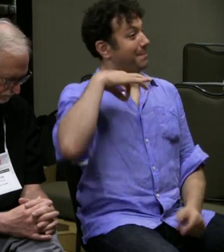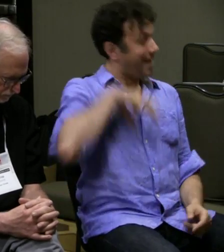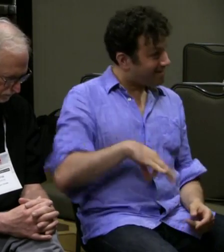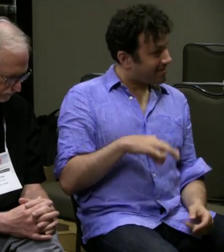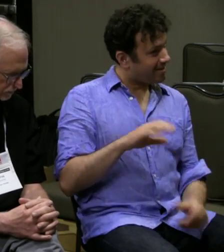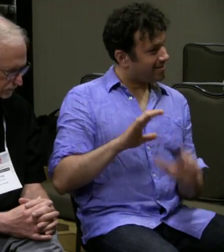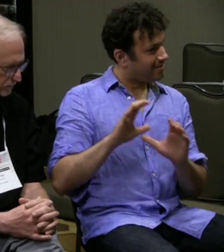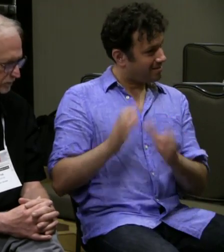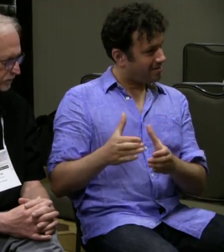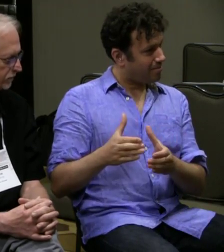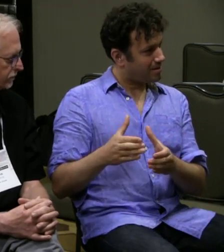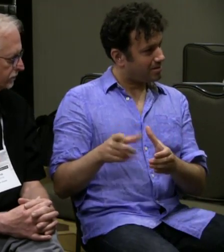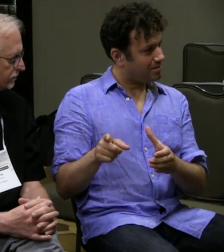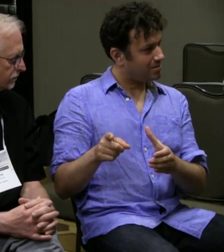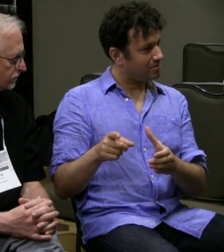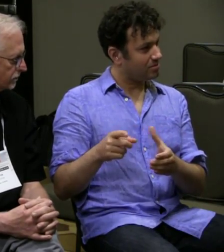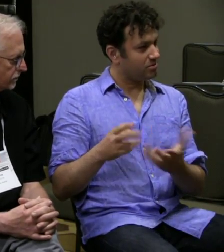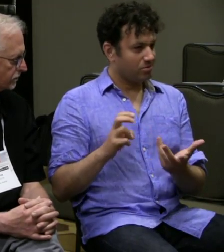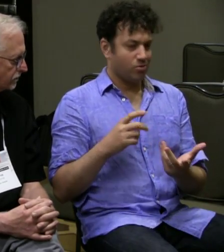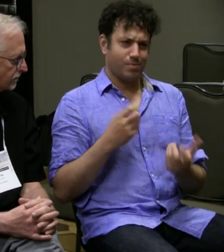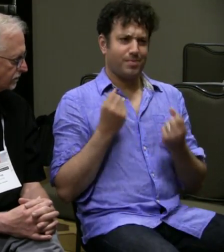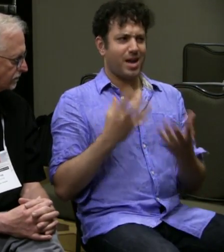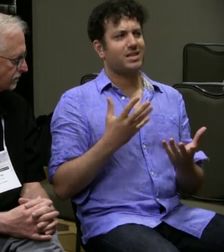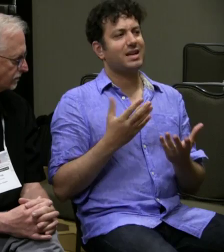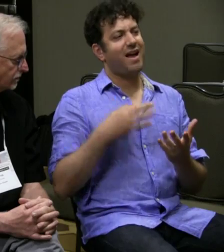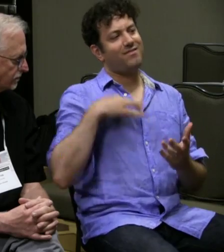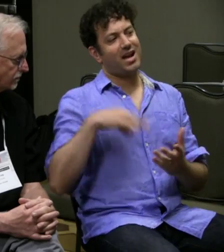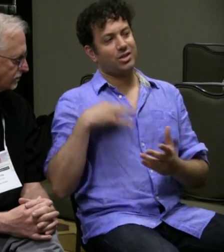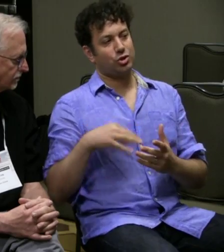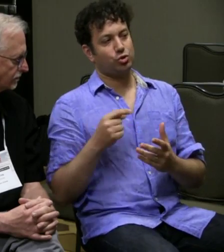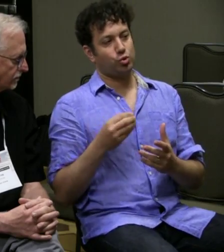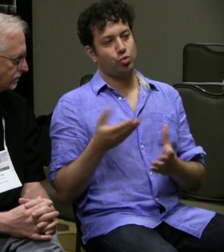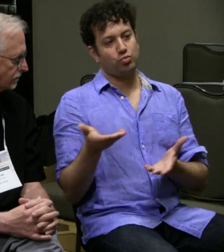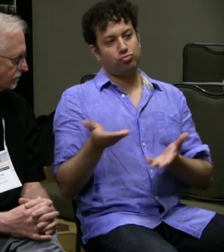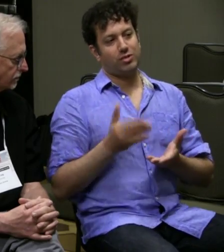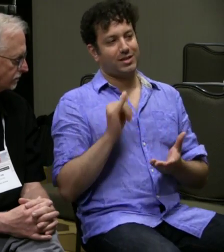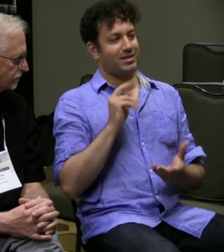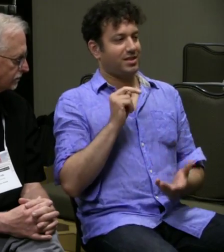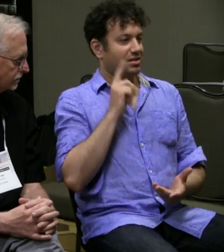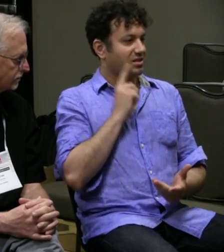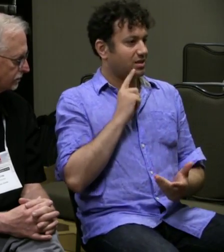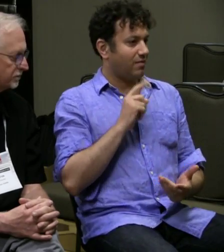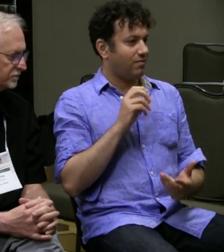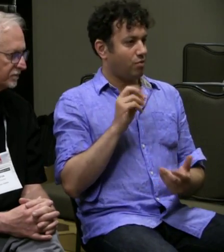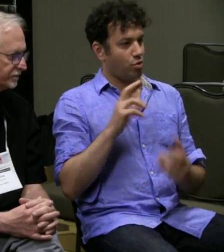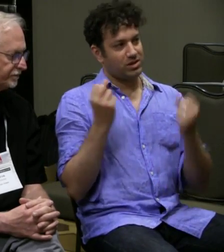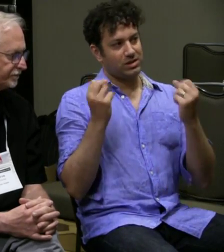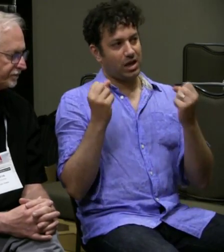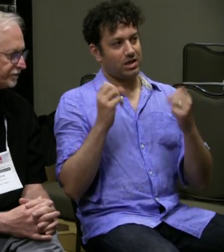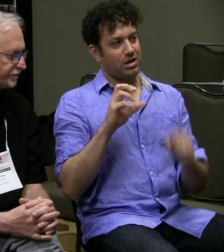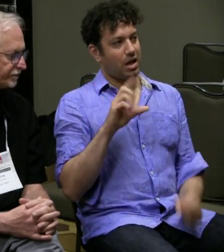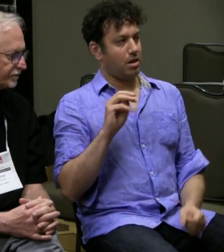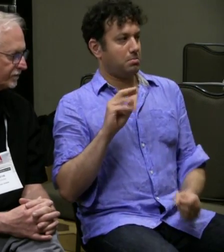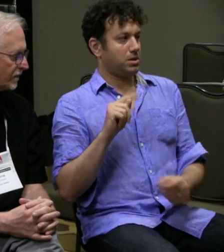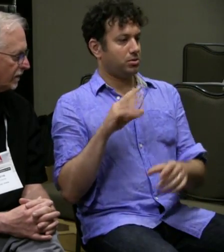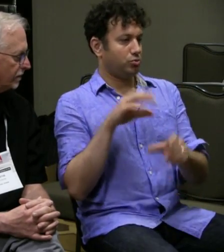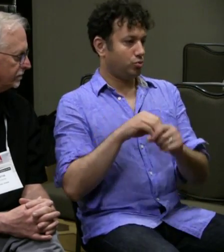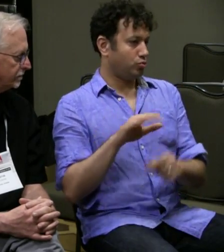to appropriate turn taking. And it actually has been a benefit to their company. And so there are a lot of advantages to bringing in deaf artists